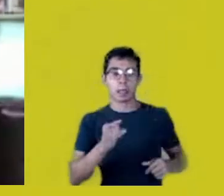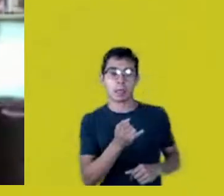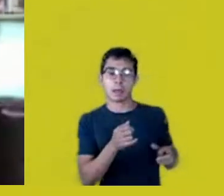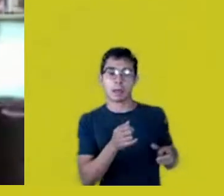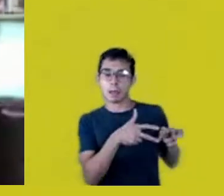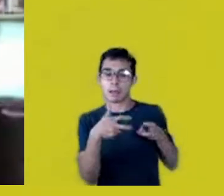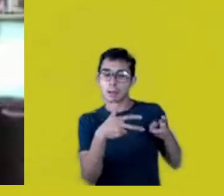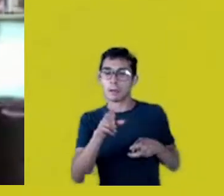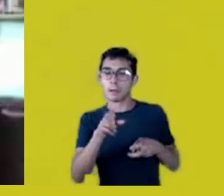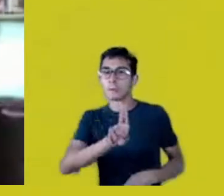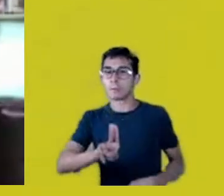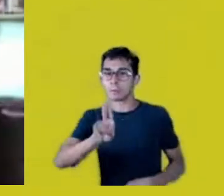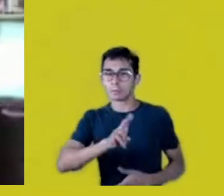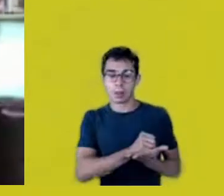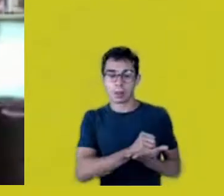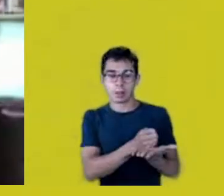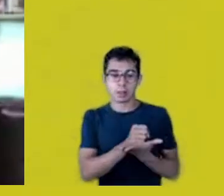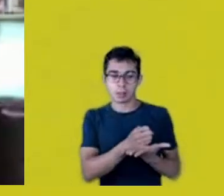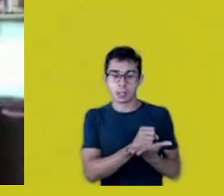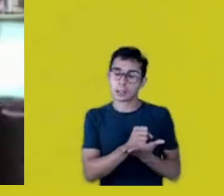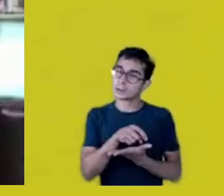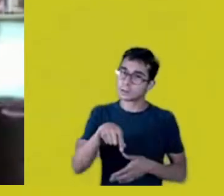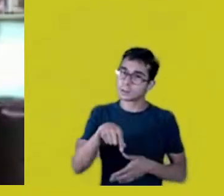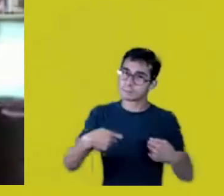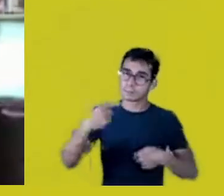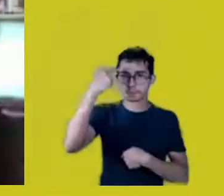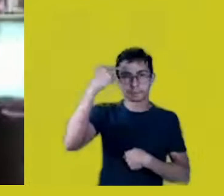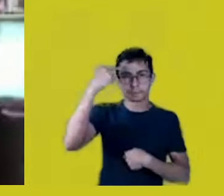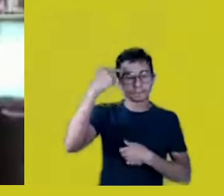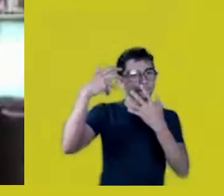We need to question them and open our cousins’ eyes,